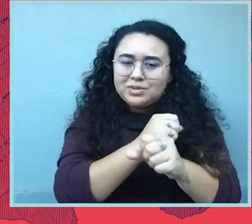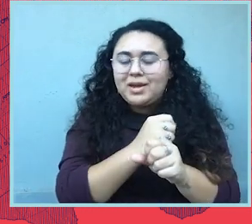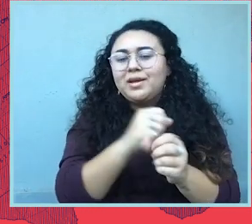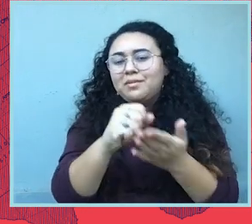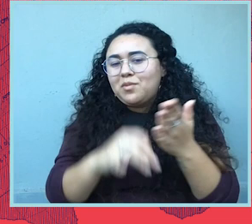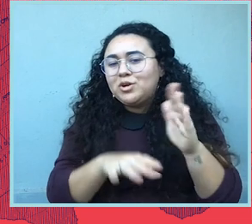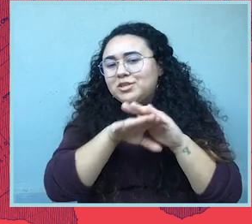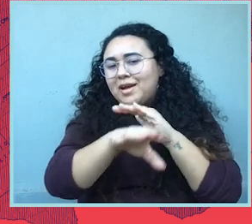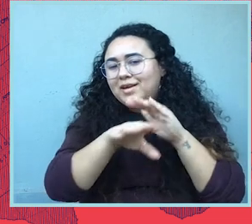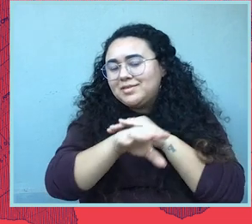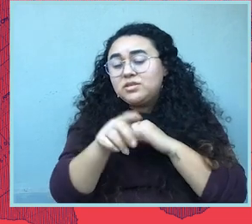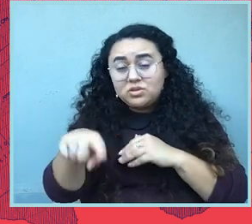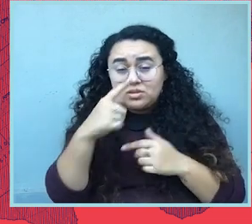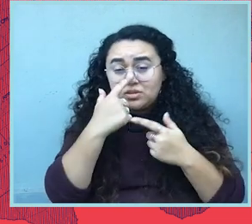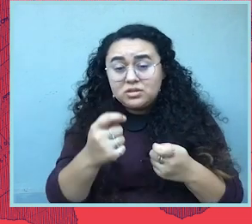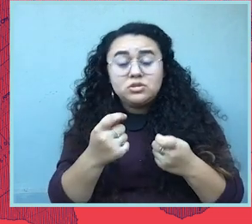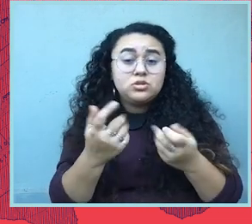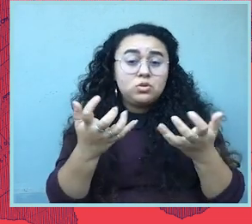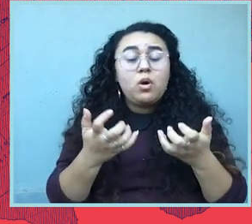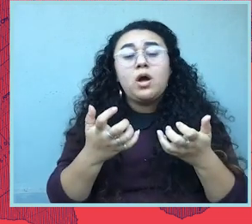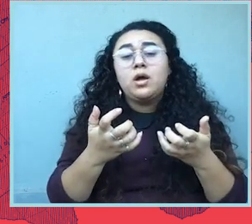engaged in to protect abortion access.